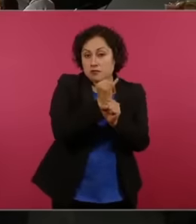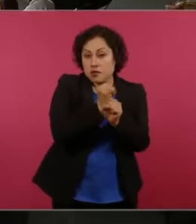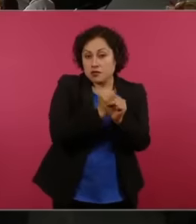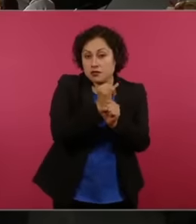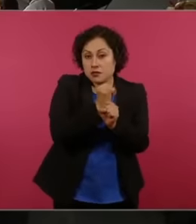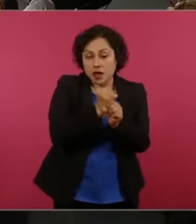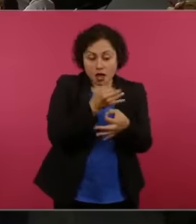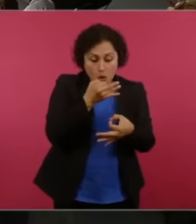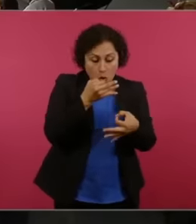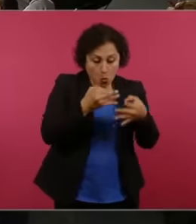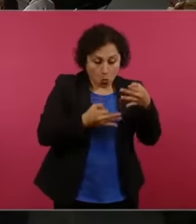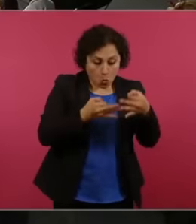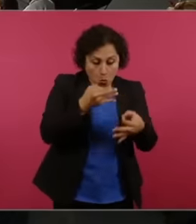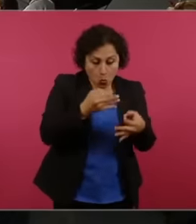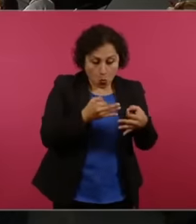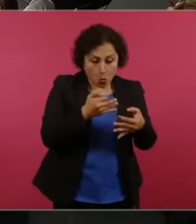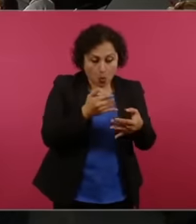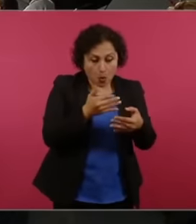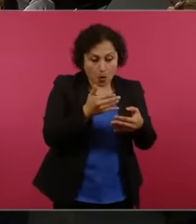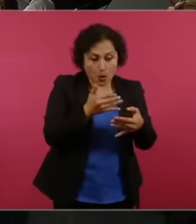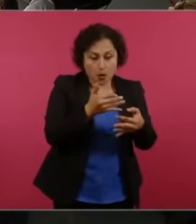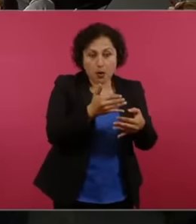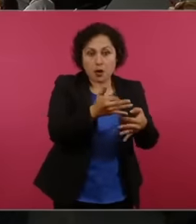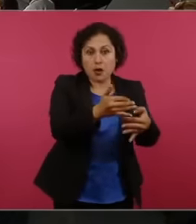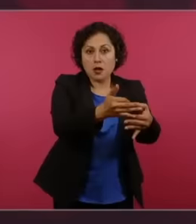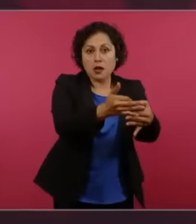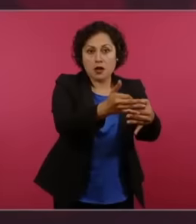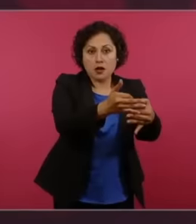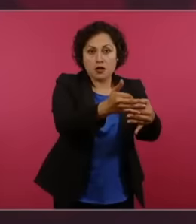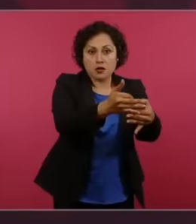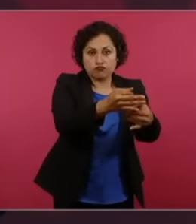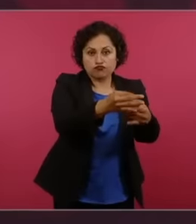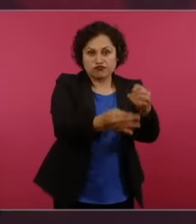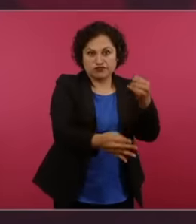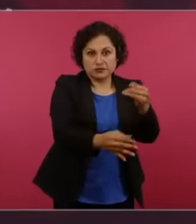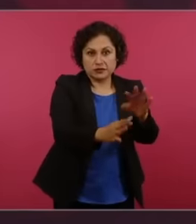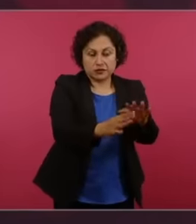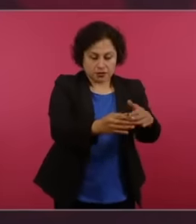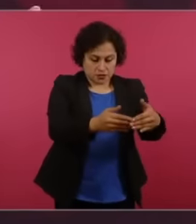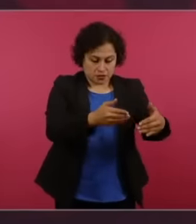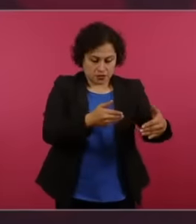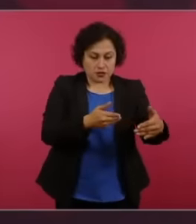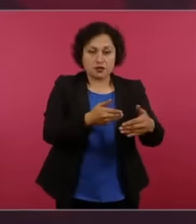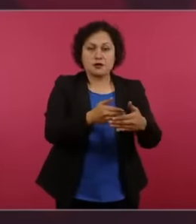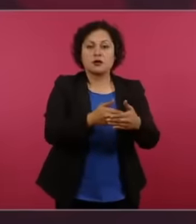end from that this unfortunate fact occurs